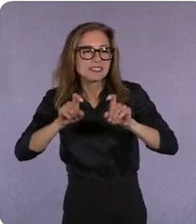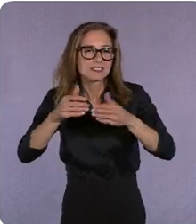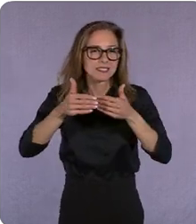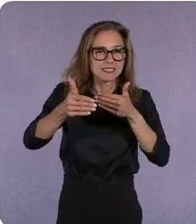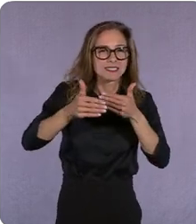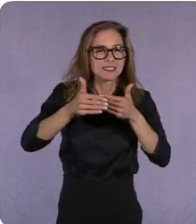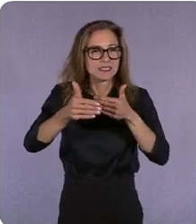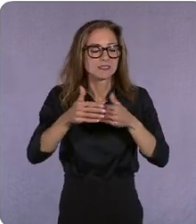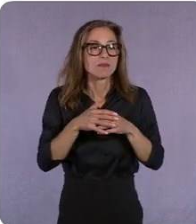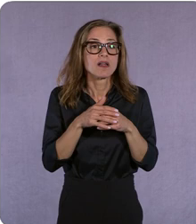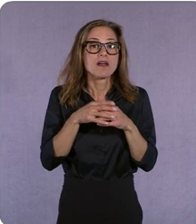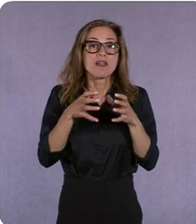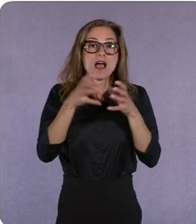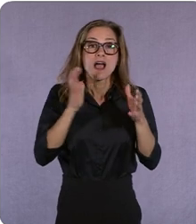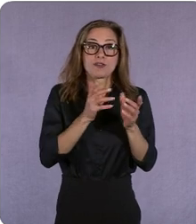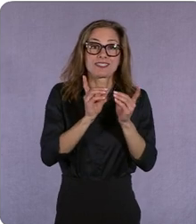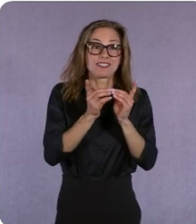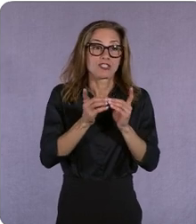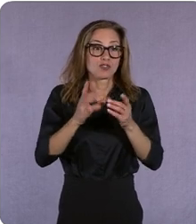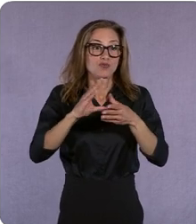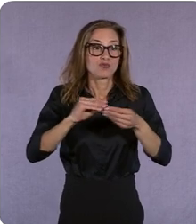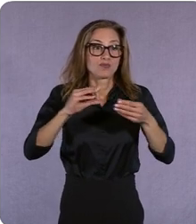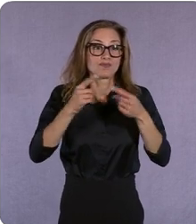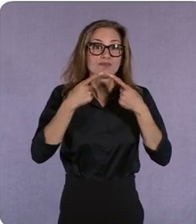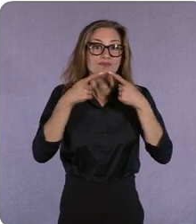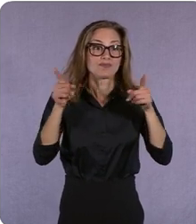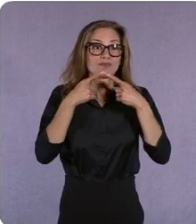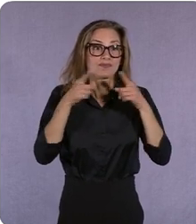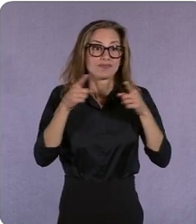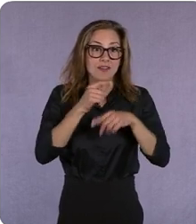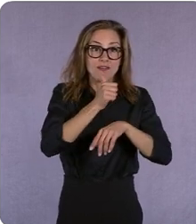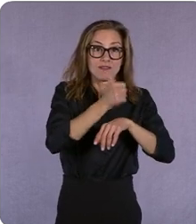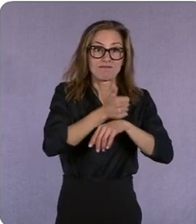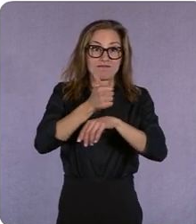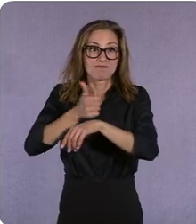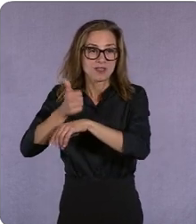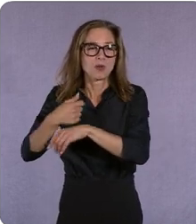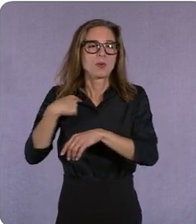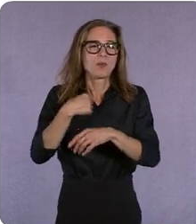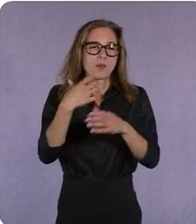storytelling formats too to really signal to people i i know where you are right place right